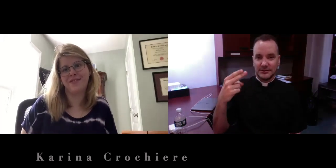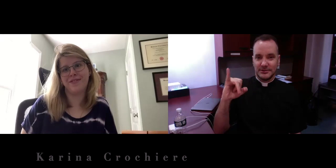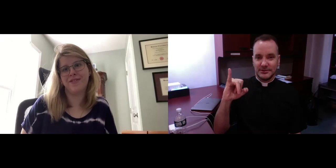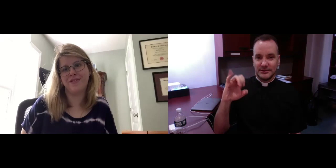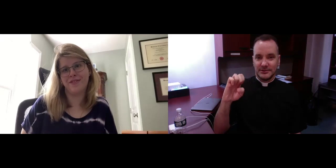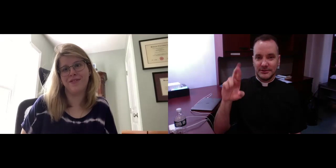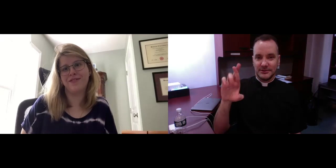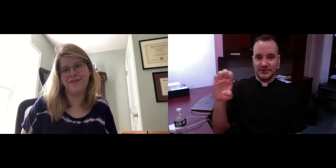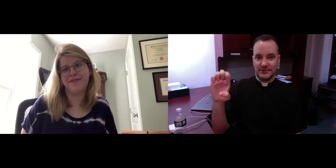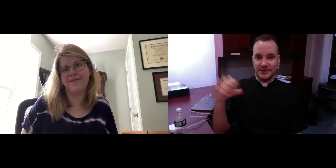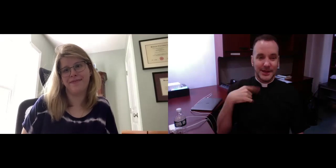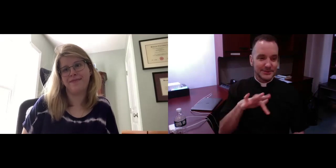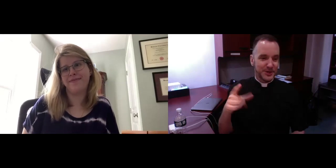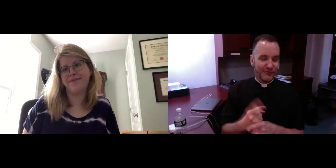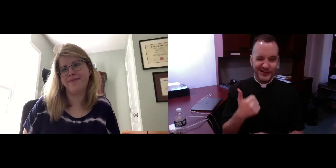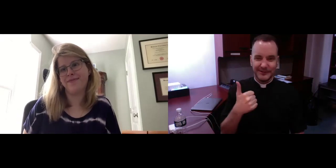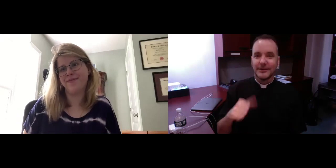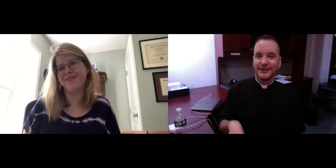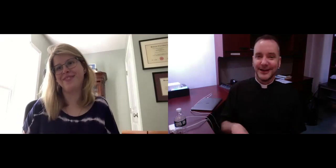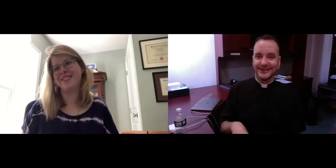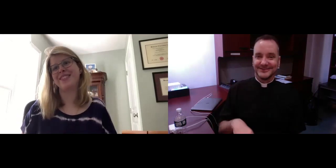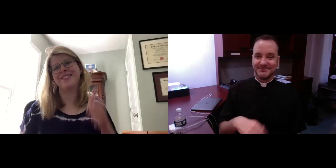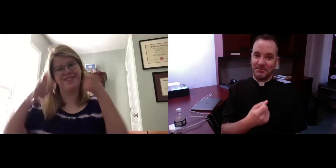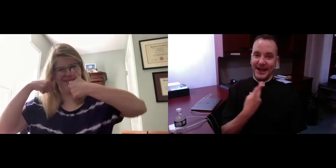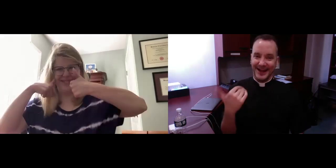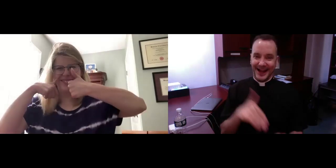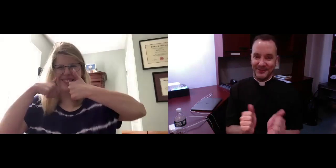Karina Crochiere - I spelled it correctly, right?